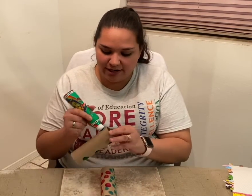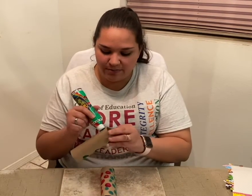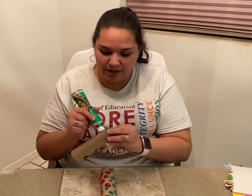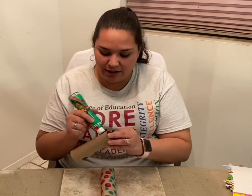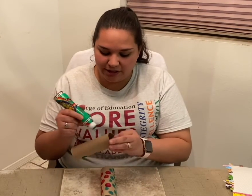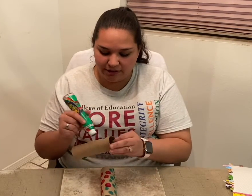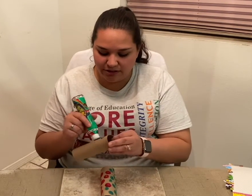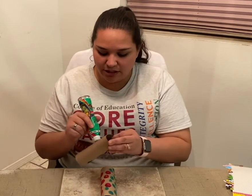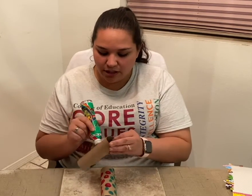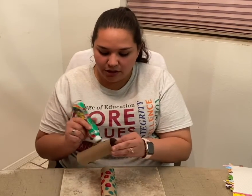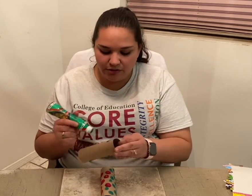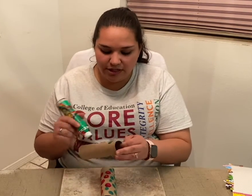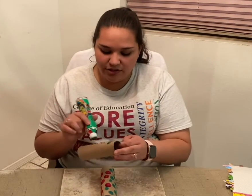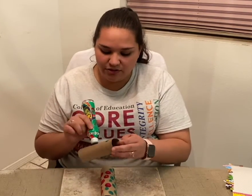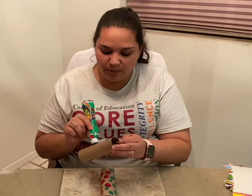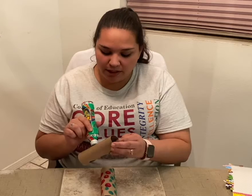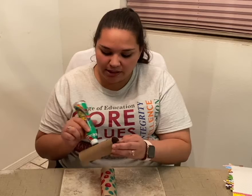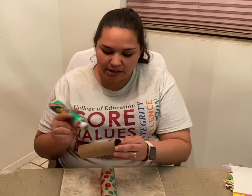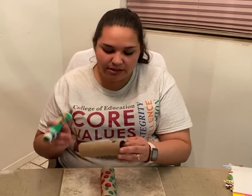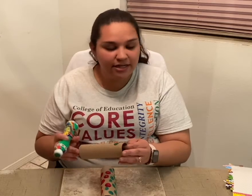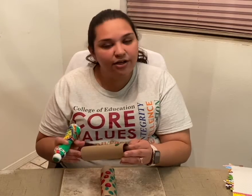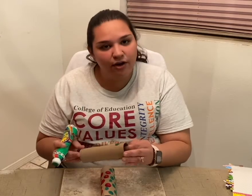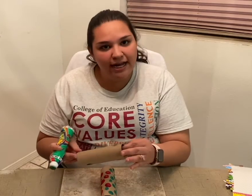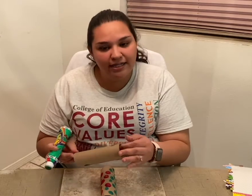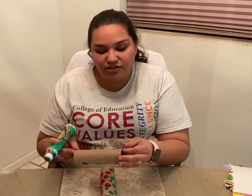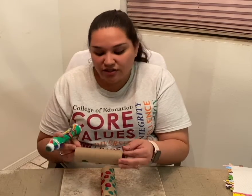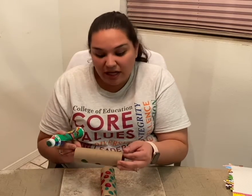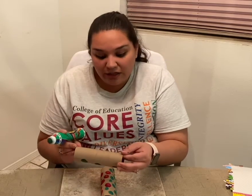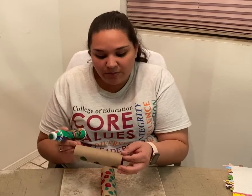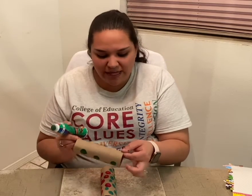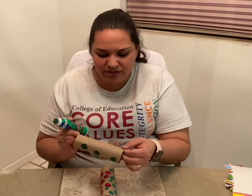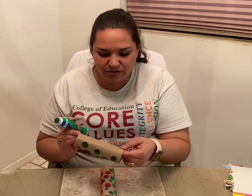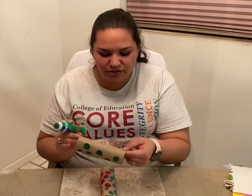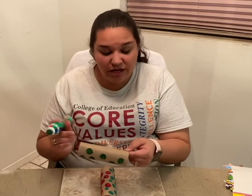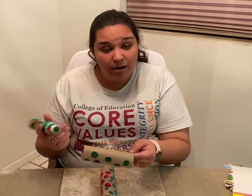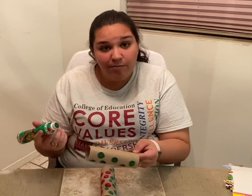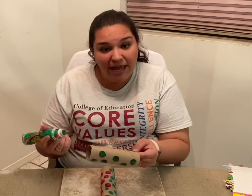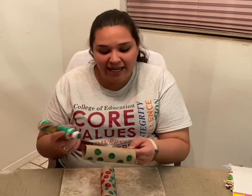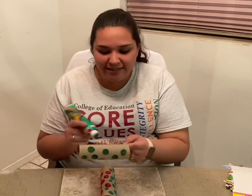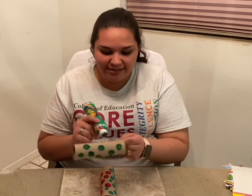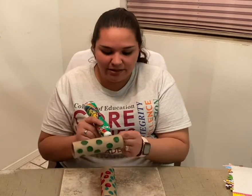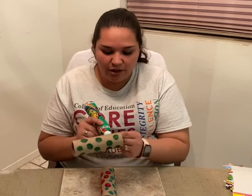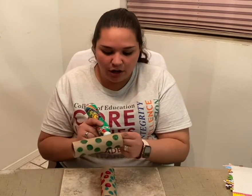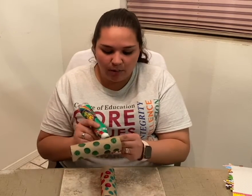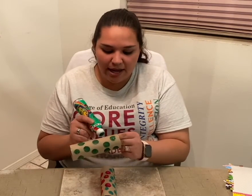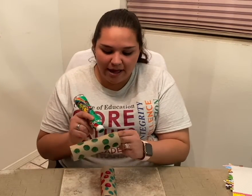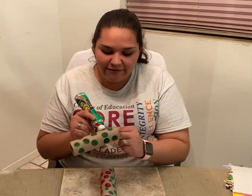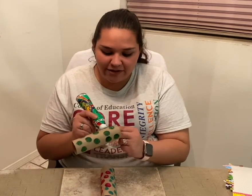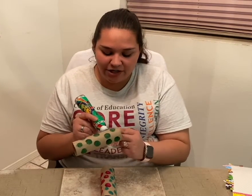binoculars. You can use markers, crayons, colored pencils, paint or whatever you'd